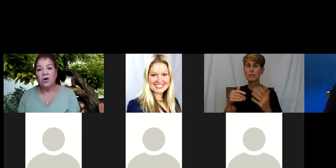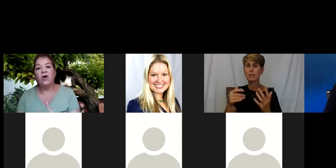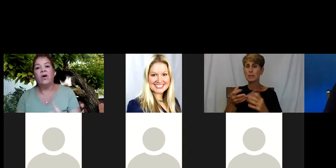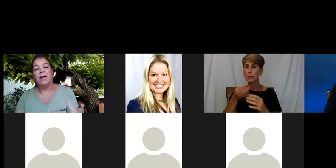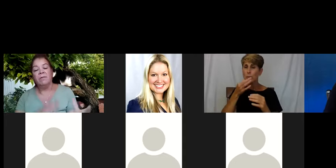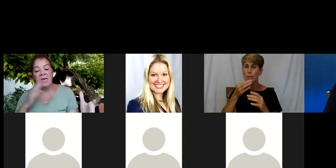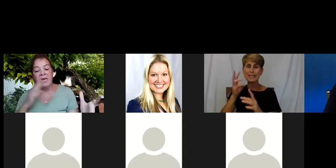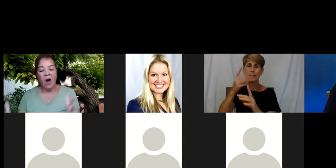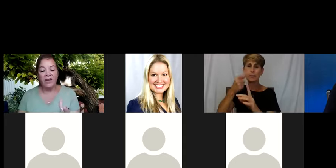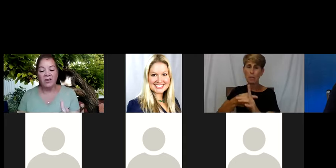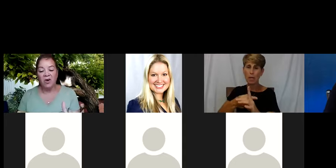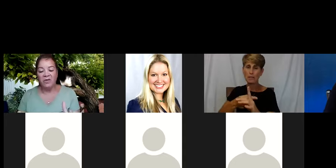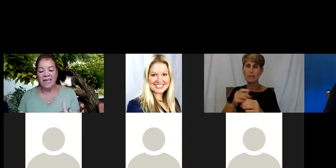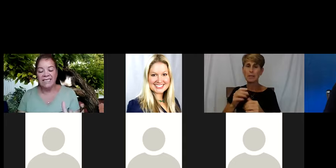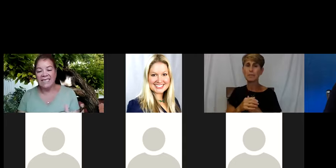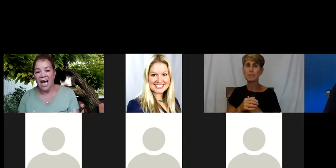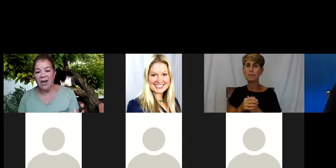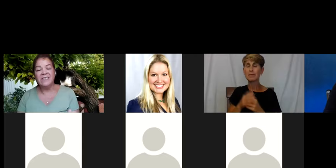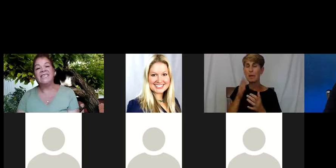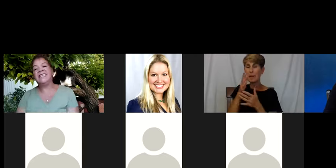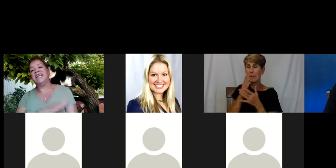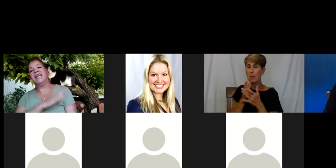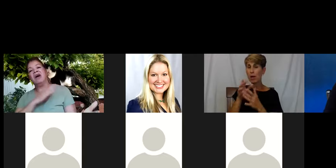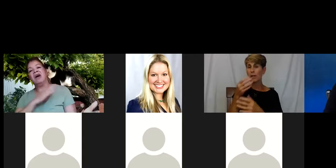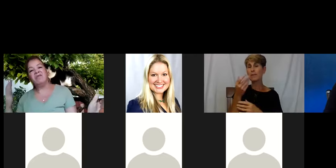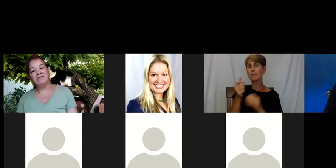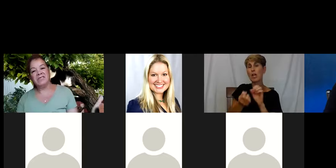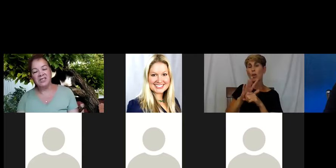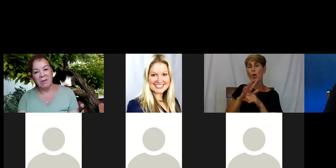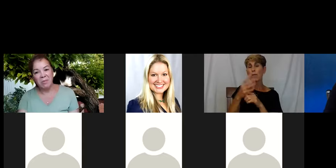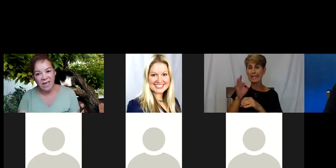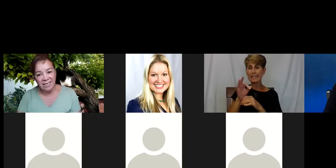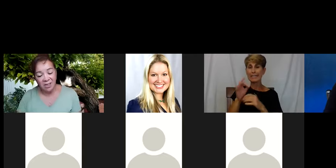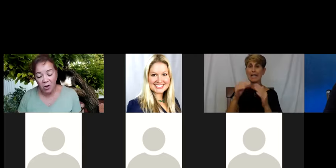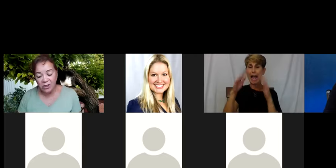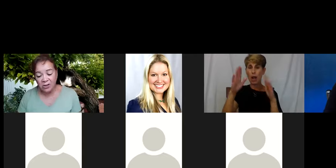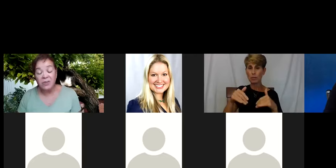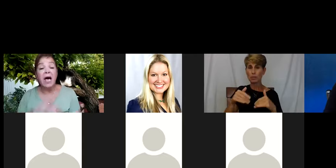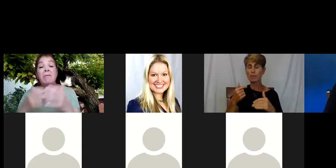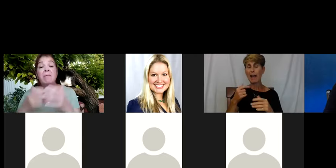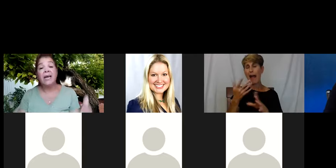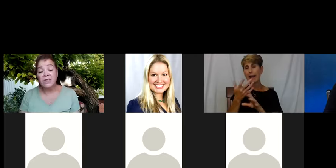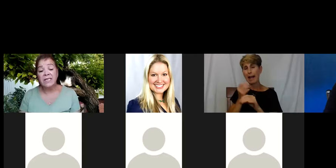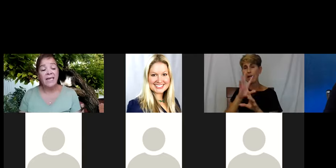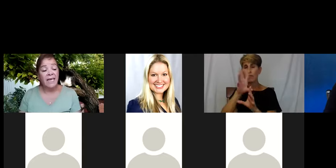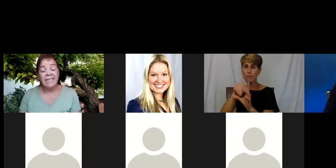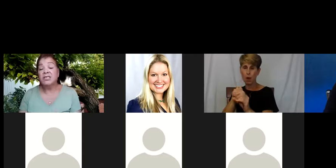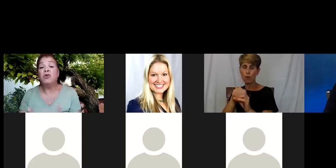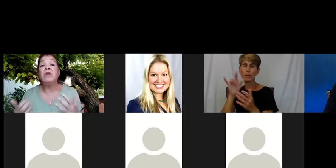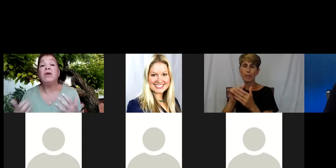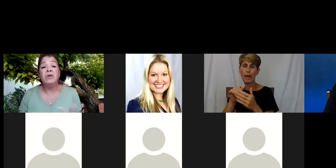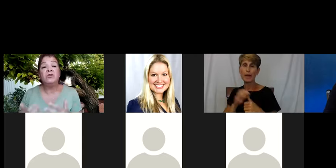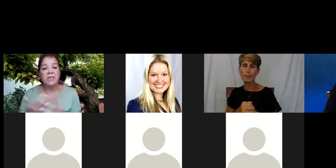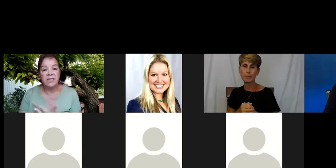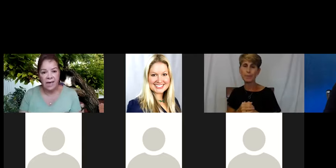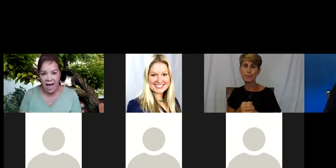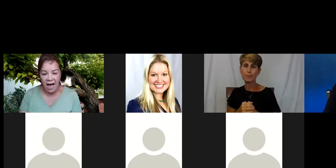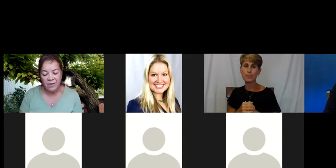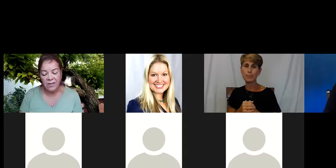So being part of the COVID-19 housing then got me involved into that process also. So now actually it's a great resource to have